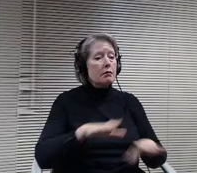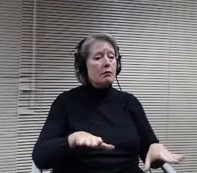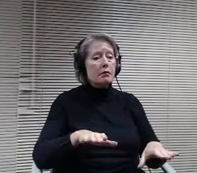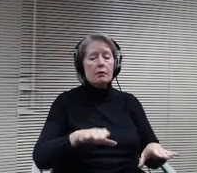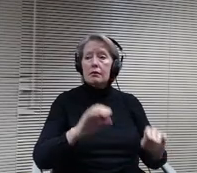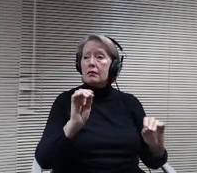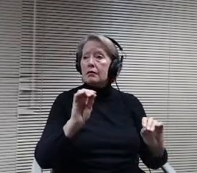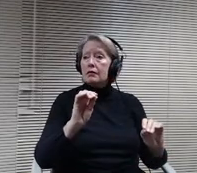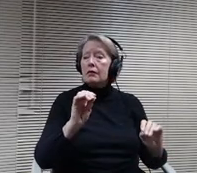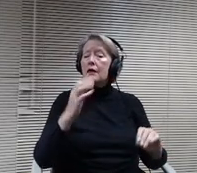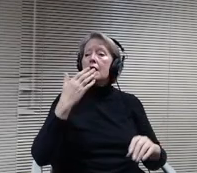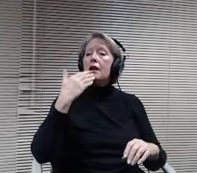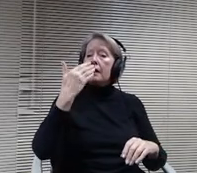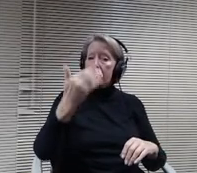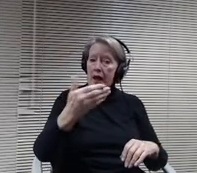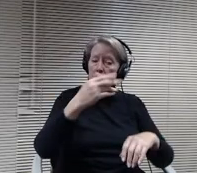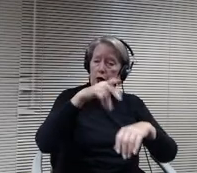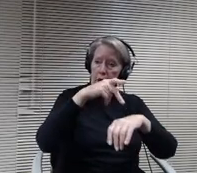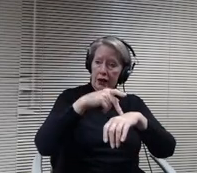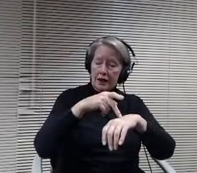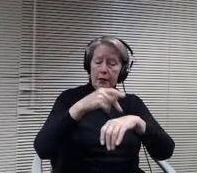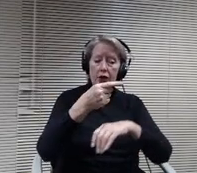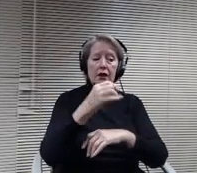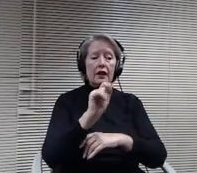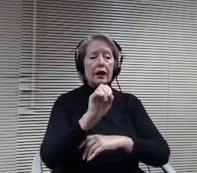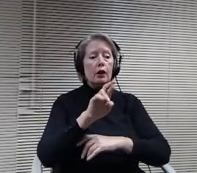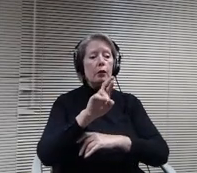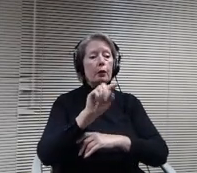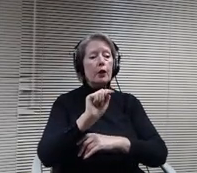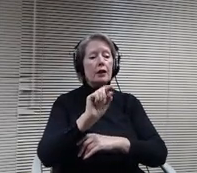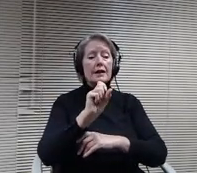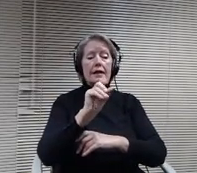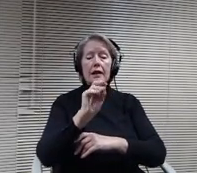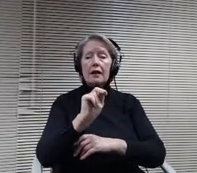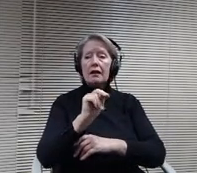I really appreciate it. I really love the update an I love the